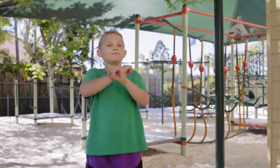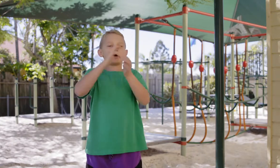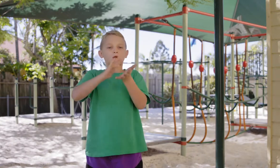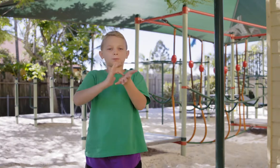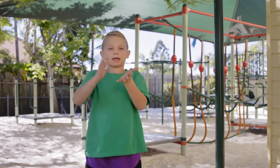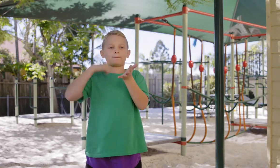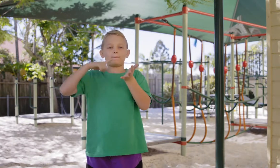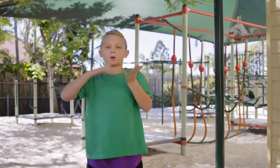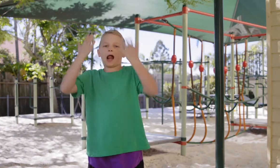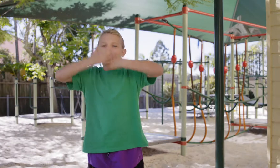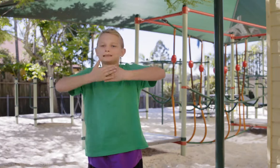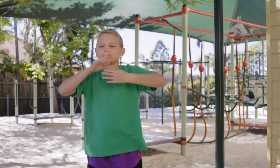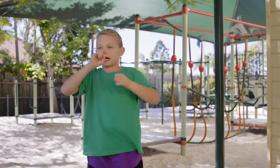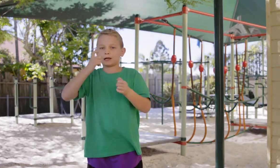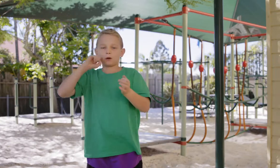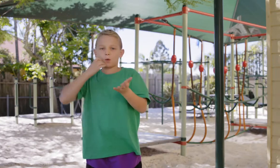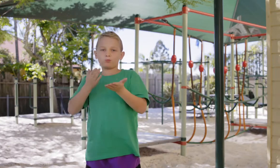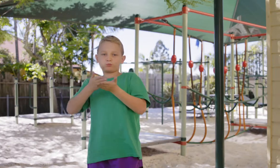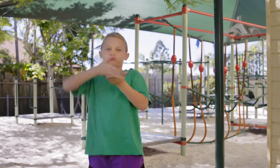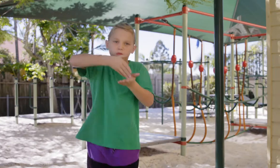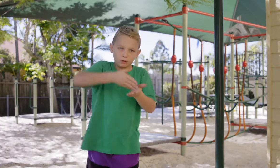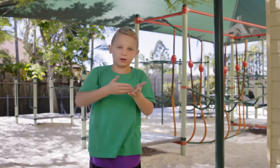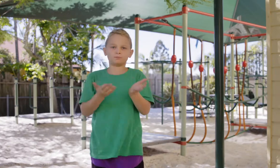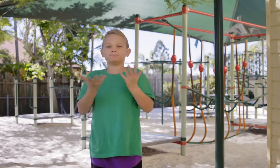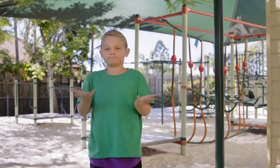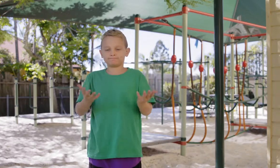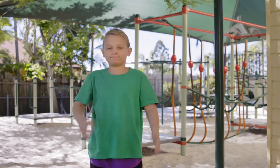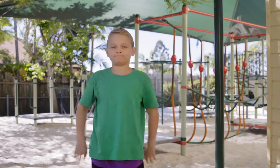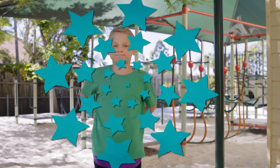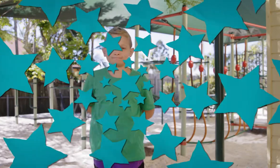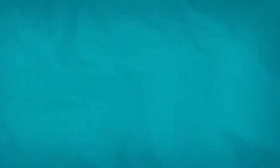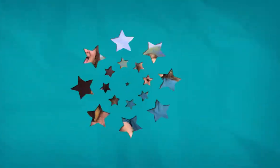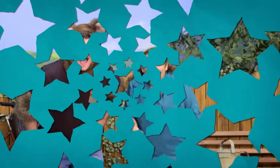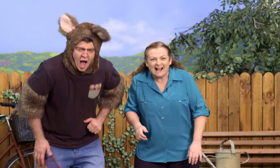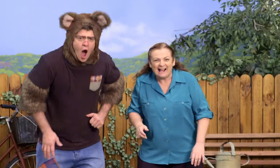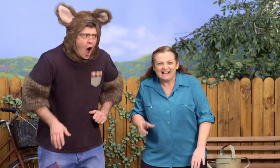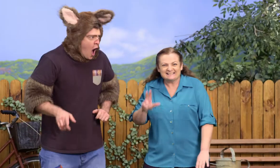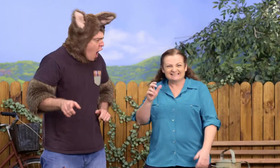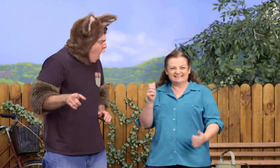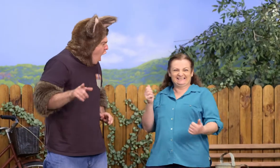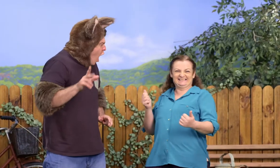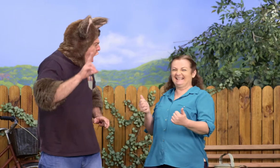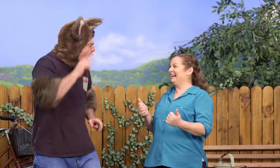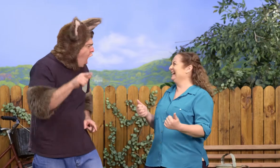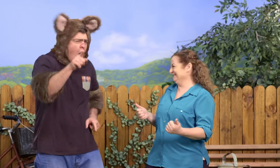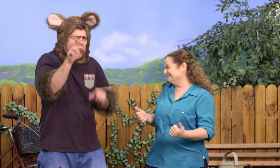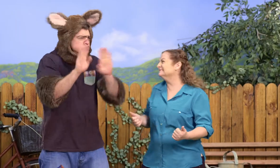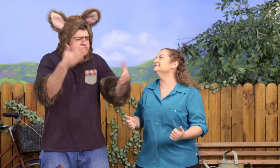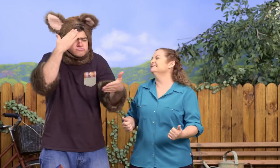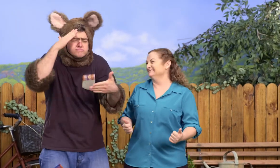to check that there are no lights on in the car, so you don't have an accident. Oh, that was great!